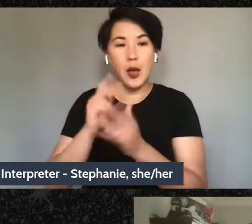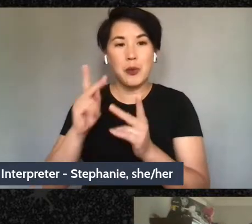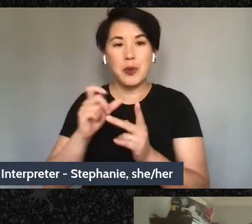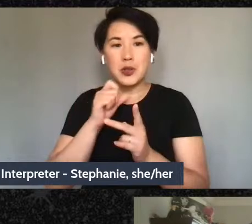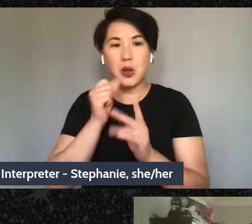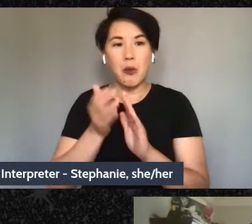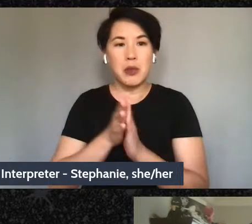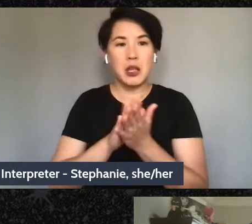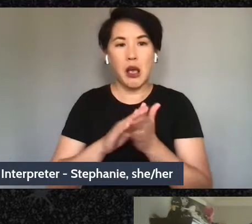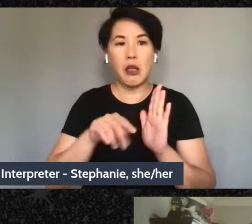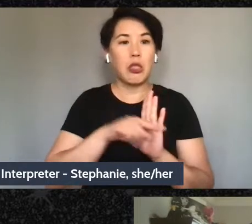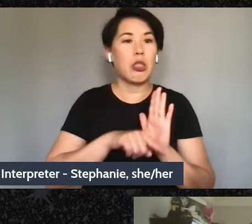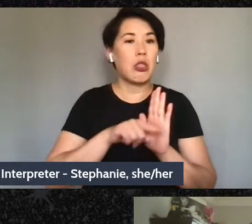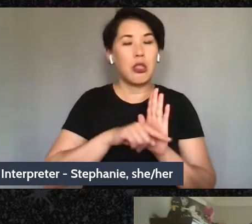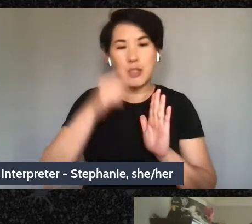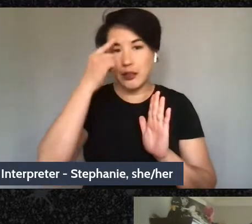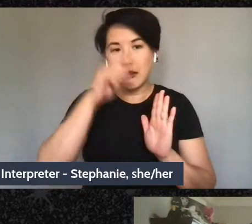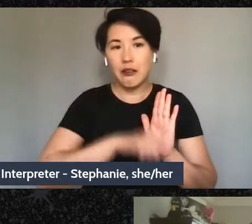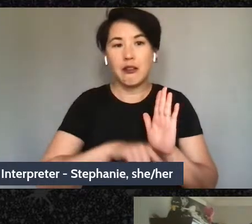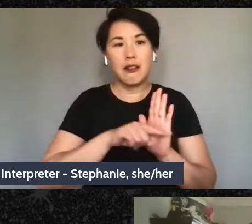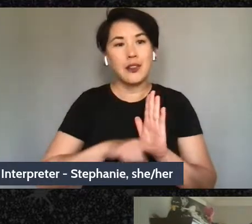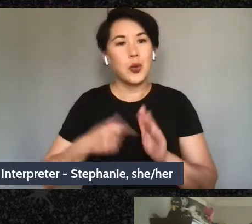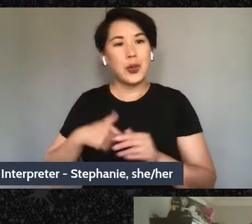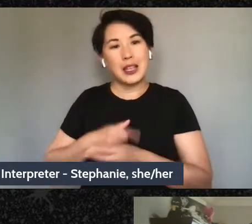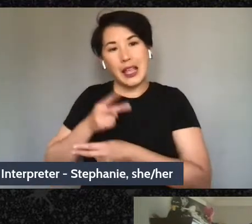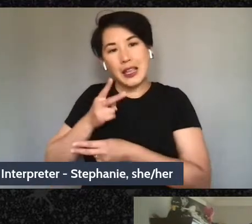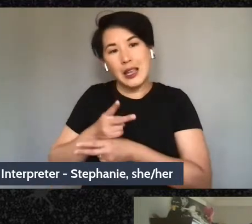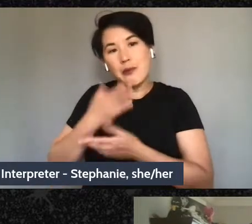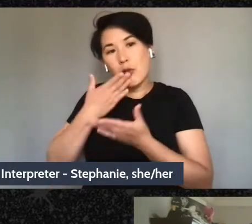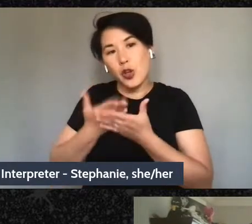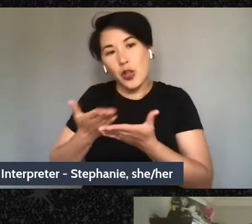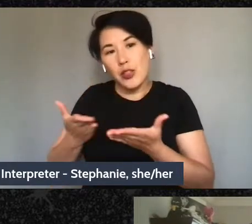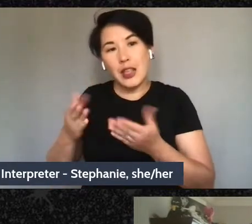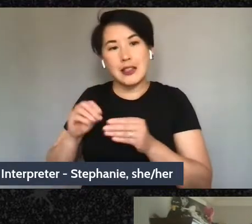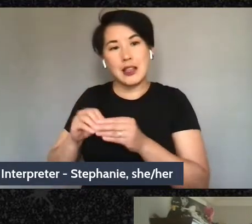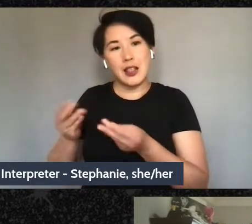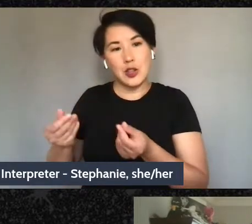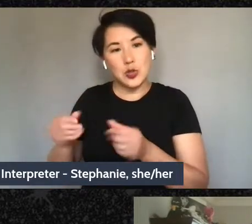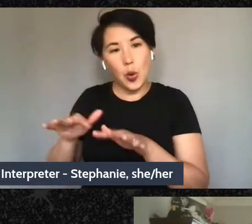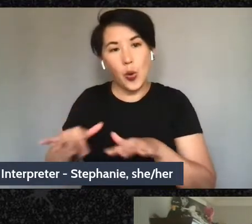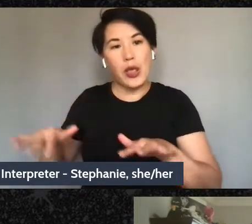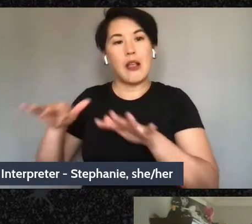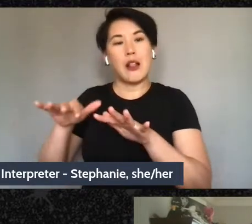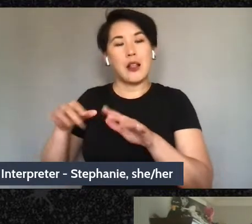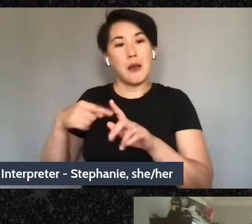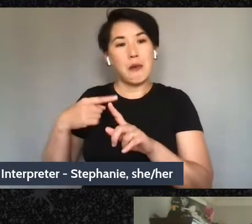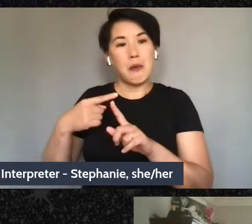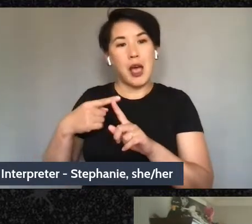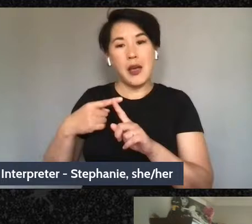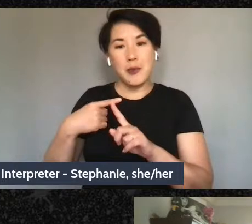keep what's good in the soil as well as what's not - as well as what's bad in the soil. I think